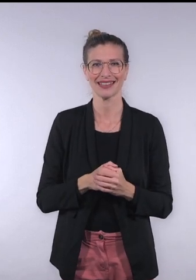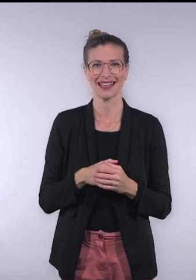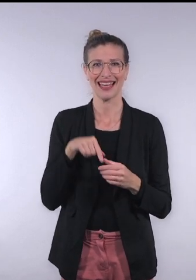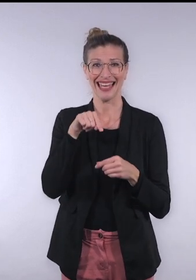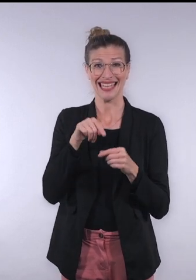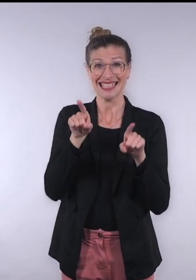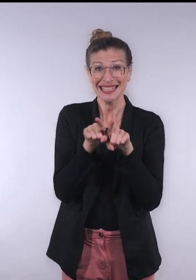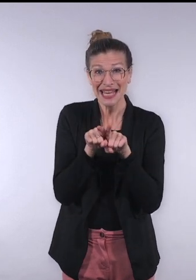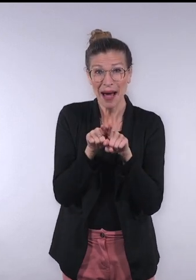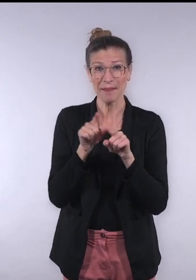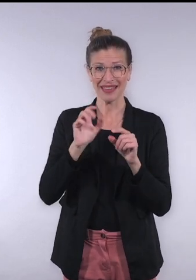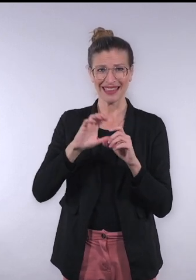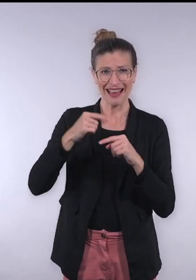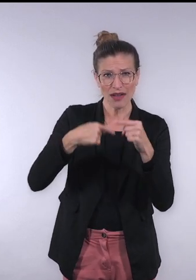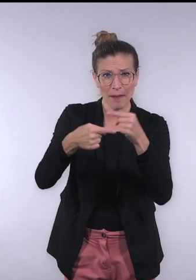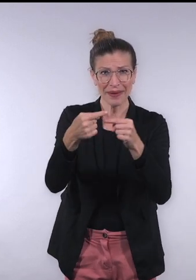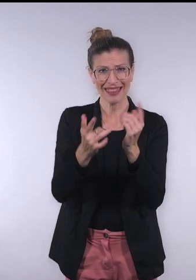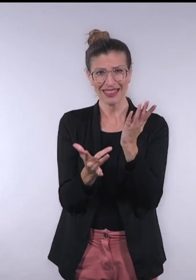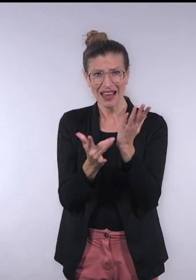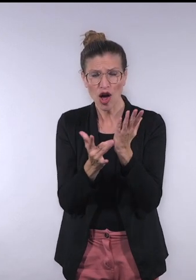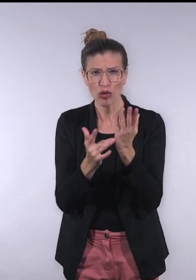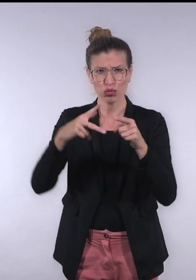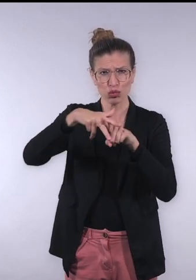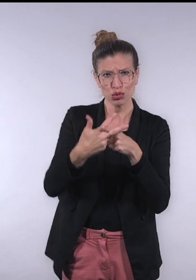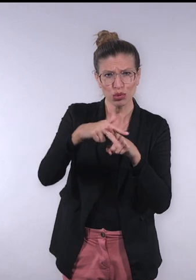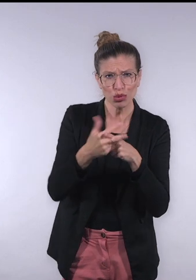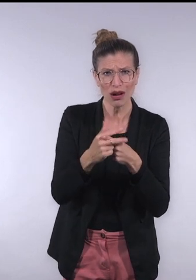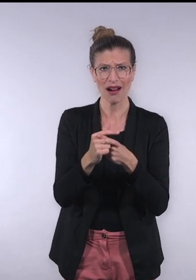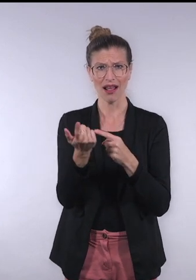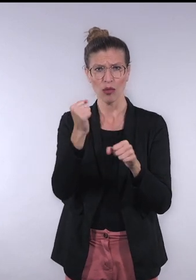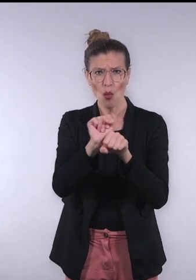And that's the same if you develop digital tools, if you develop software.